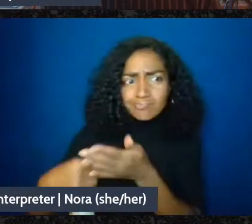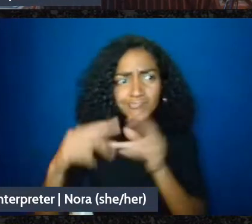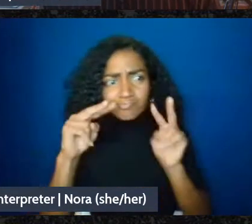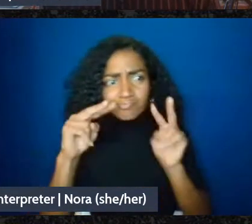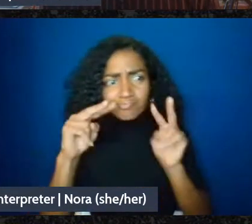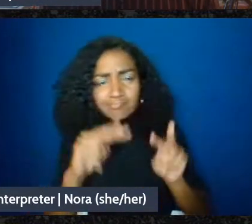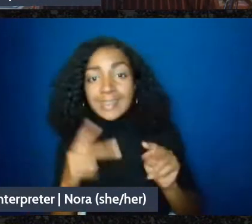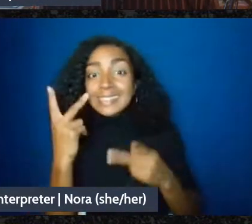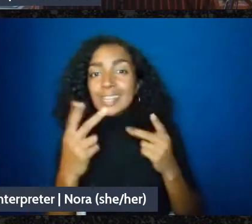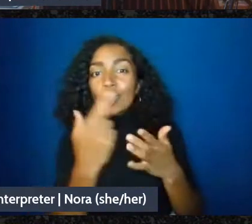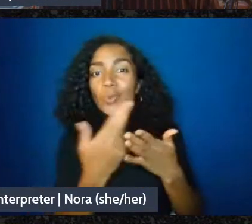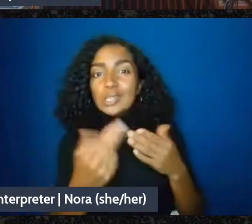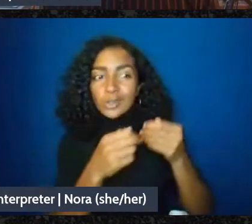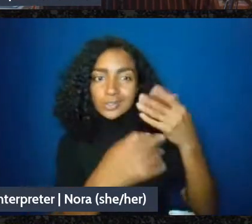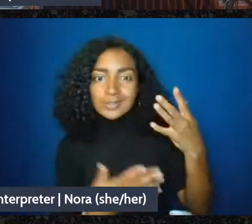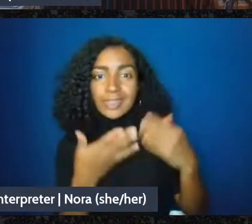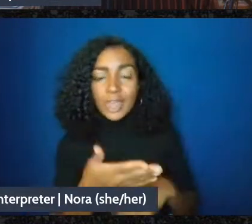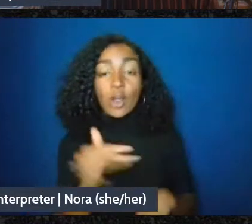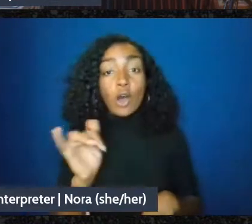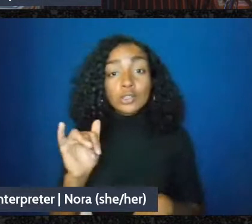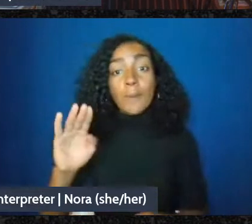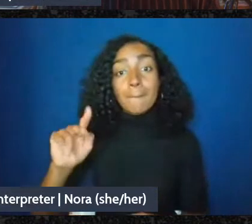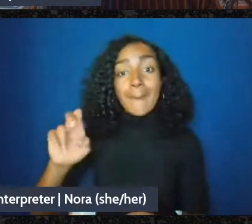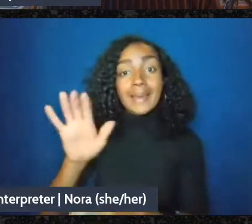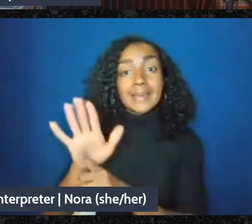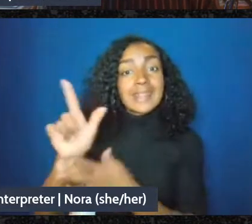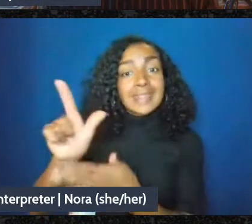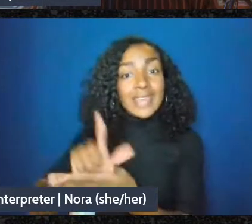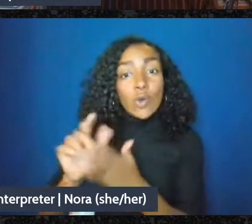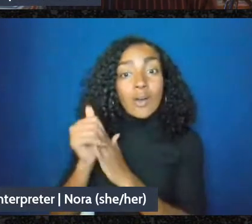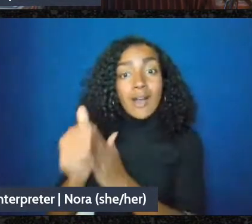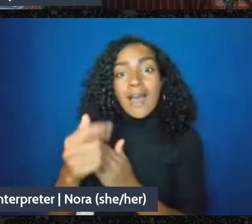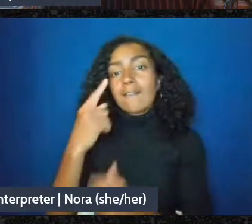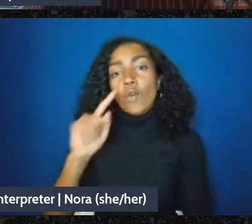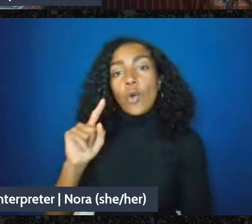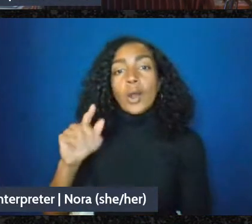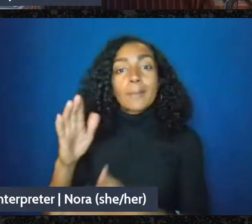mutual aid groups, it's got a lot of the common questions people might be asking,